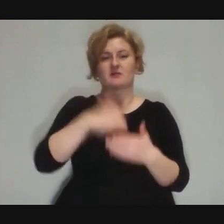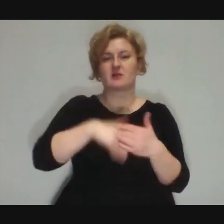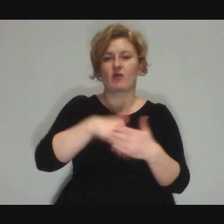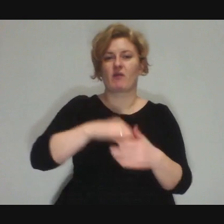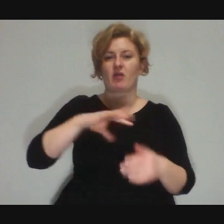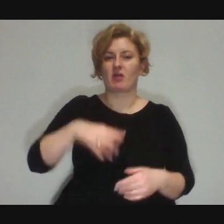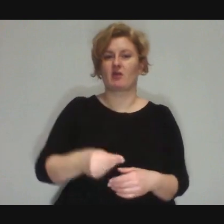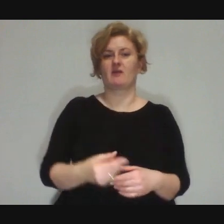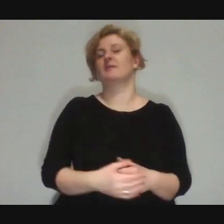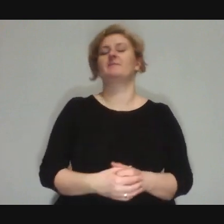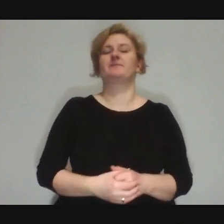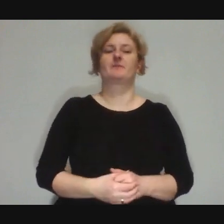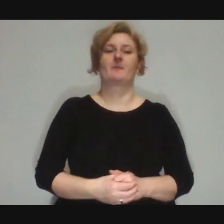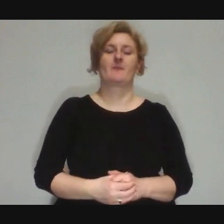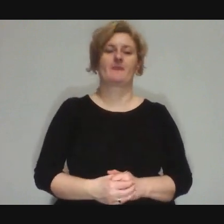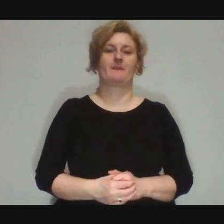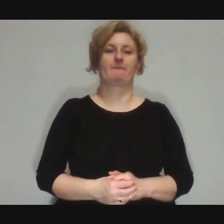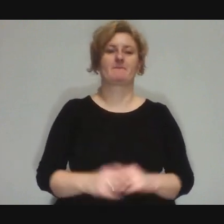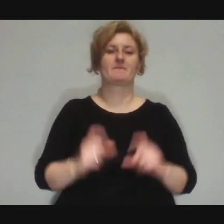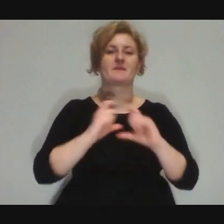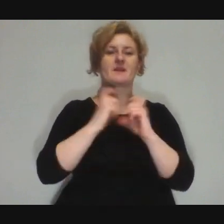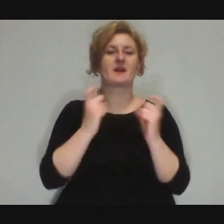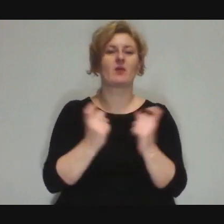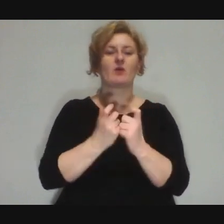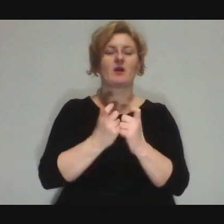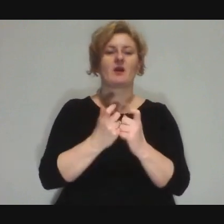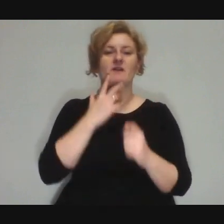The whole option with these housing estates